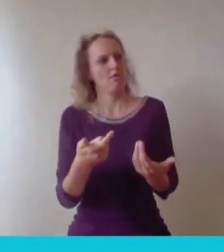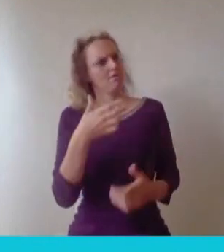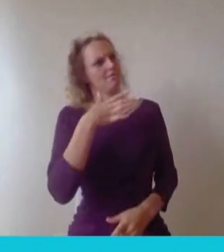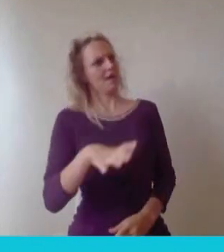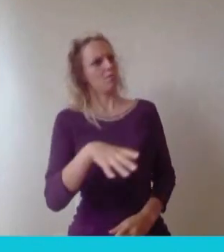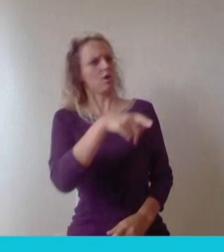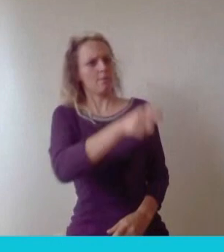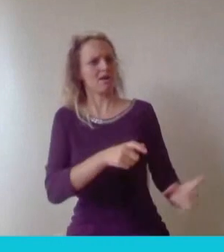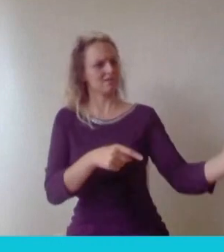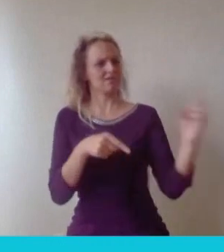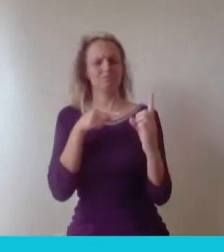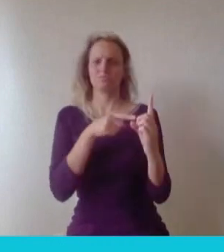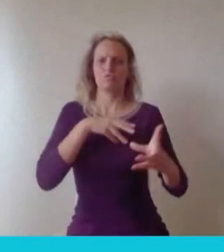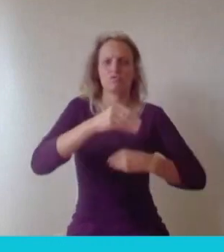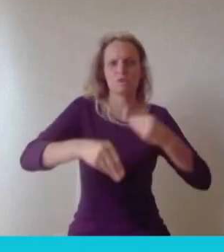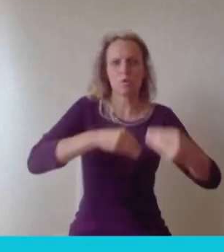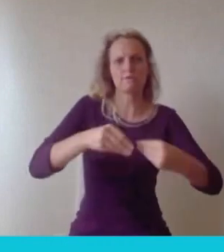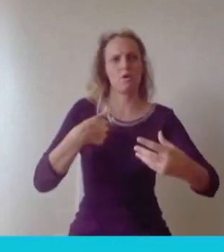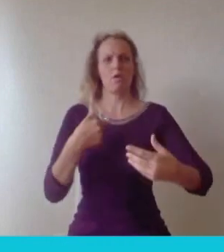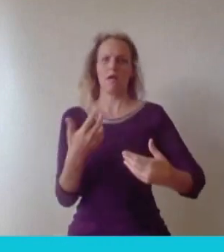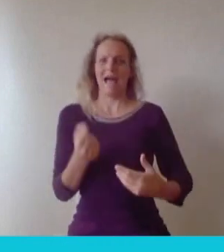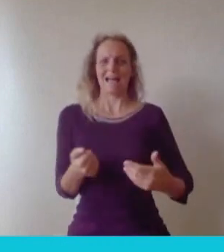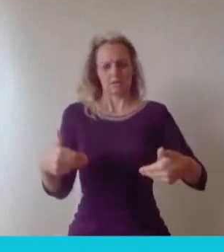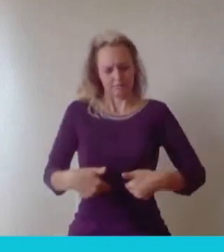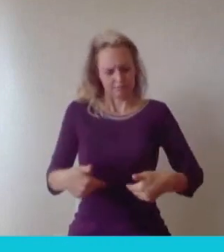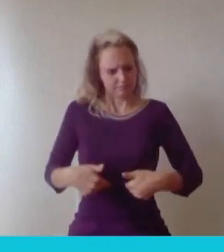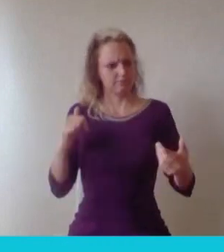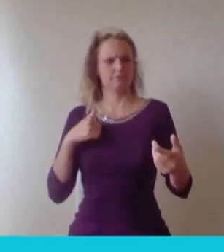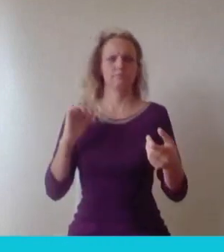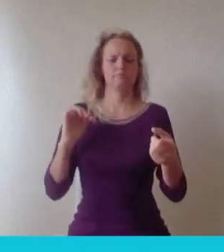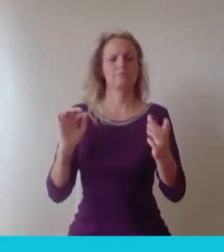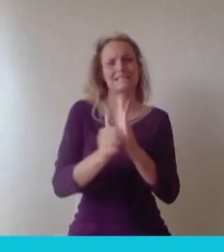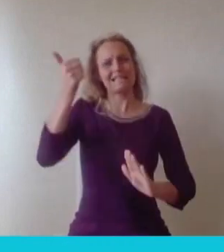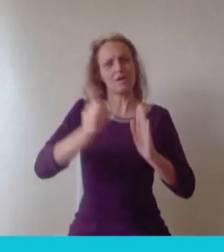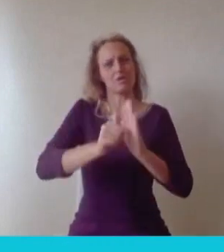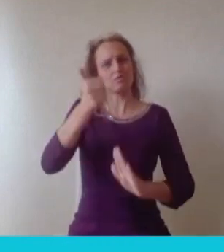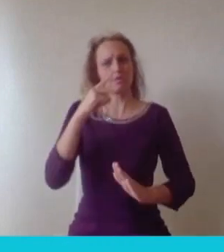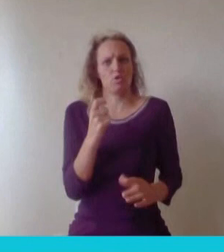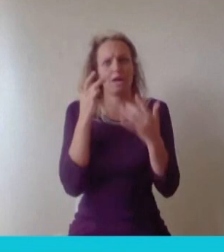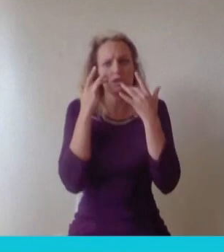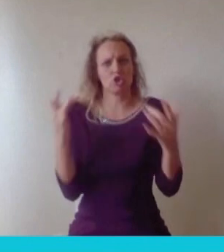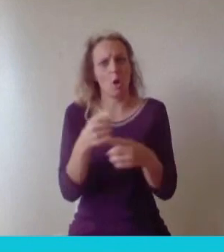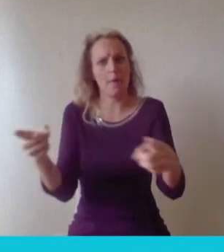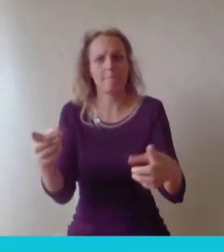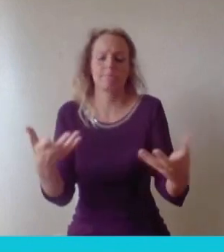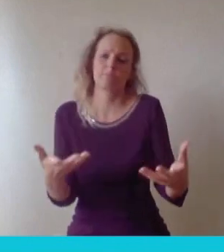integrate into a business and they're the skills you can really demonstrate now and to be honest graduating when you are you've got a